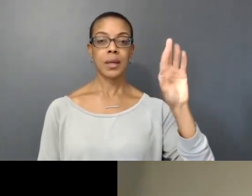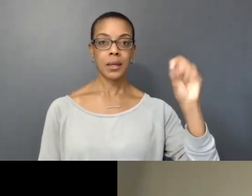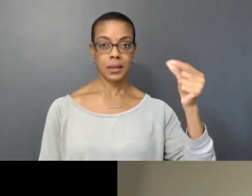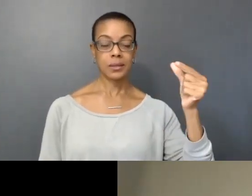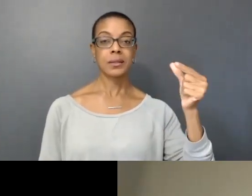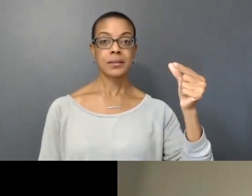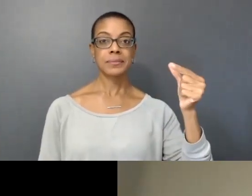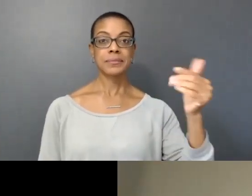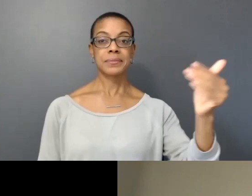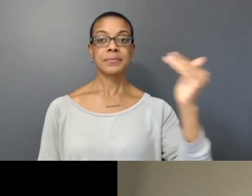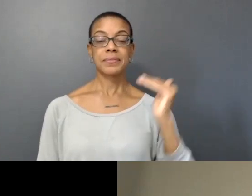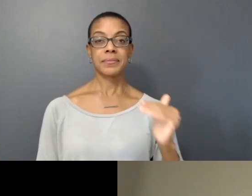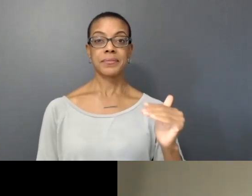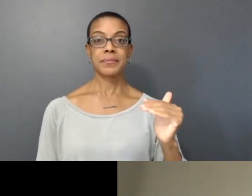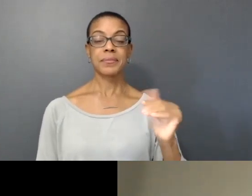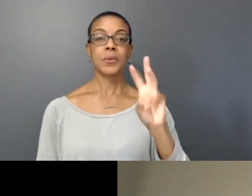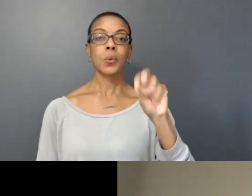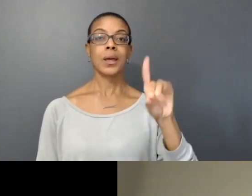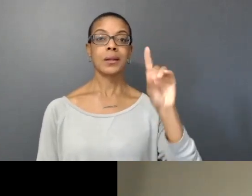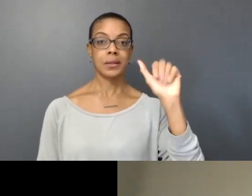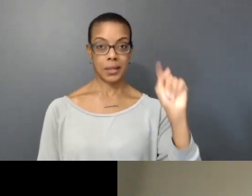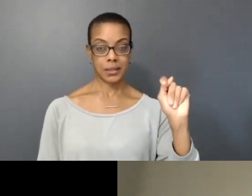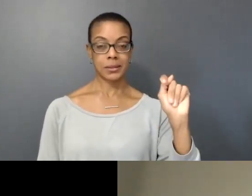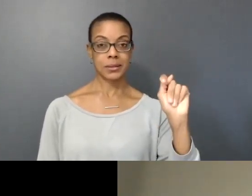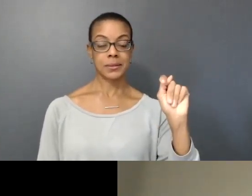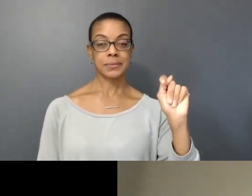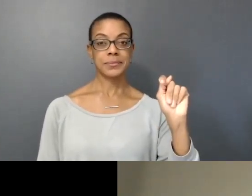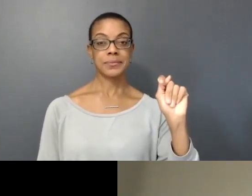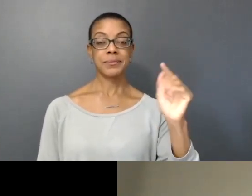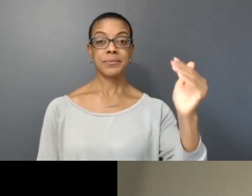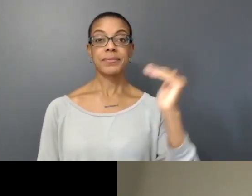the Wendat,